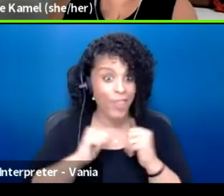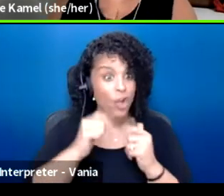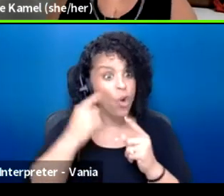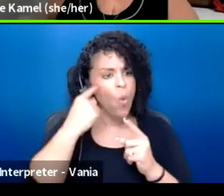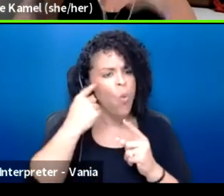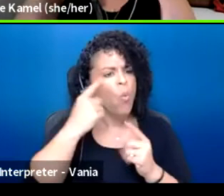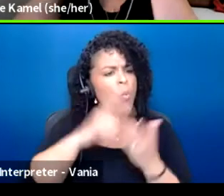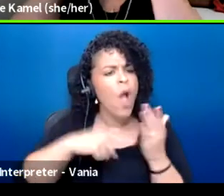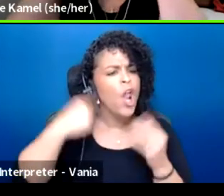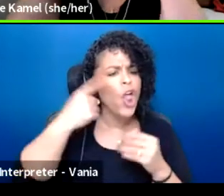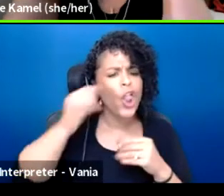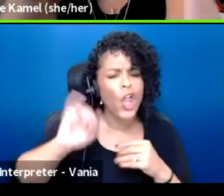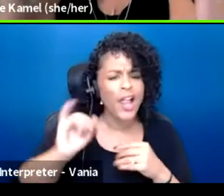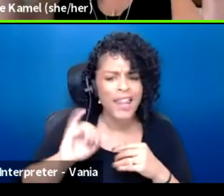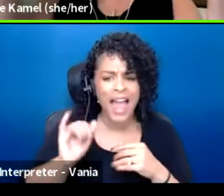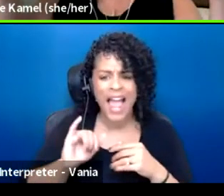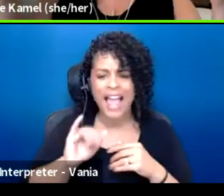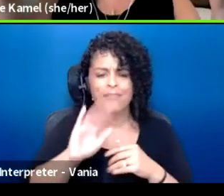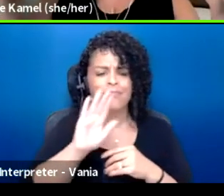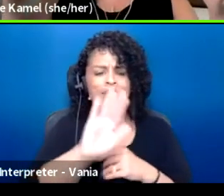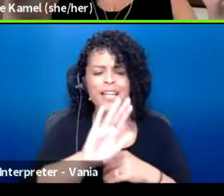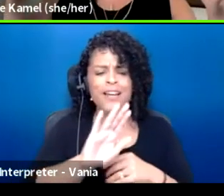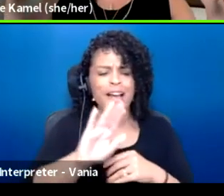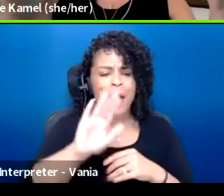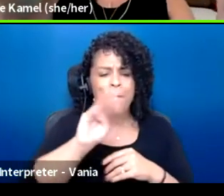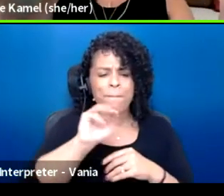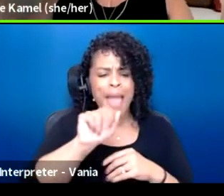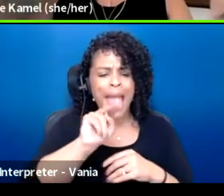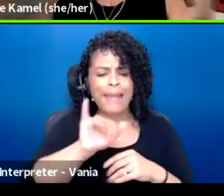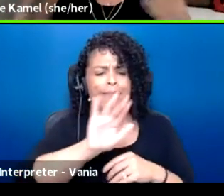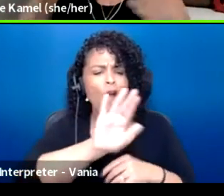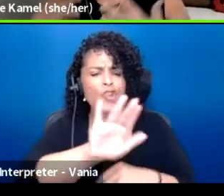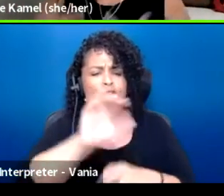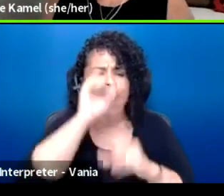in like Manny's interpretation of a theater landscape?